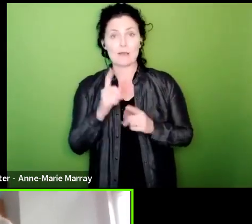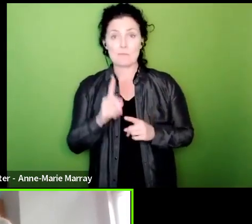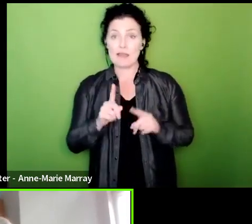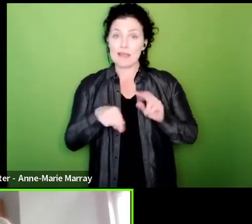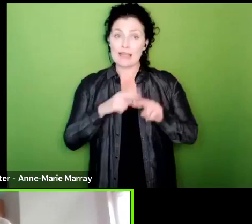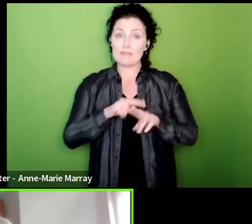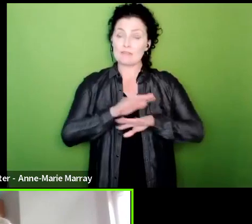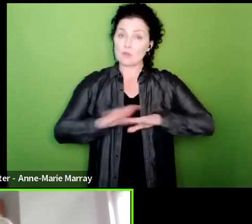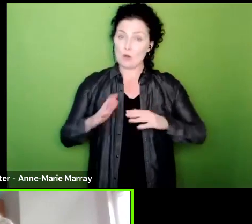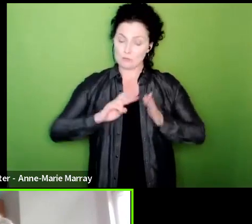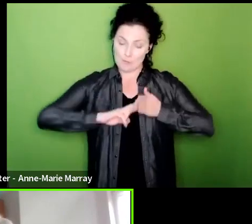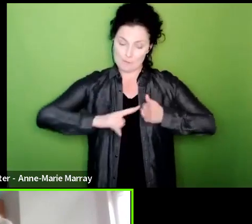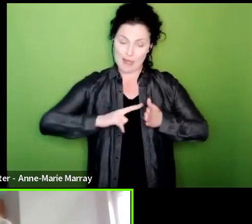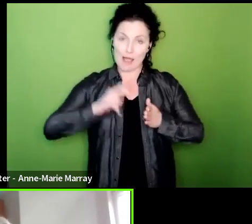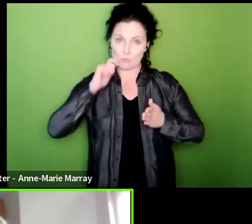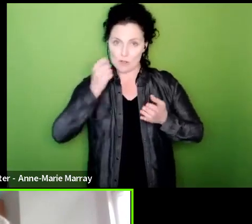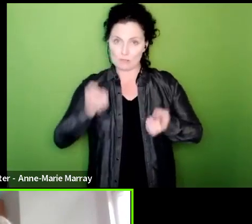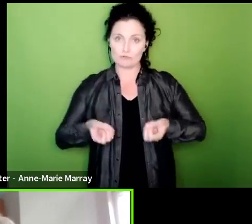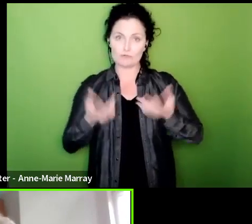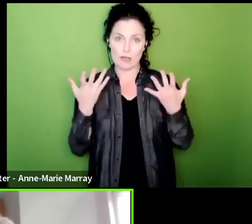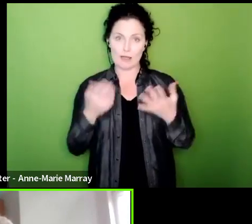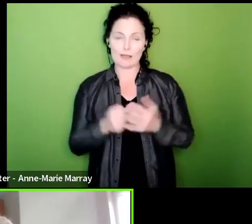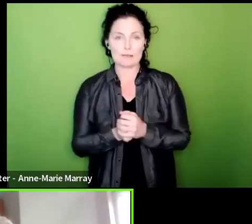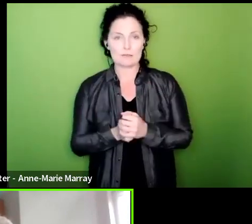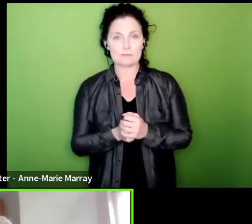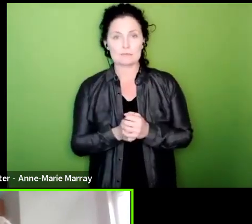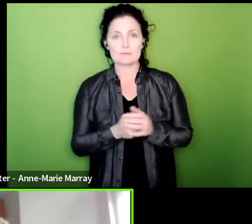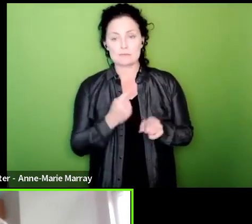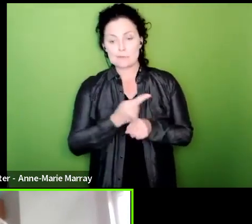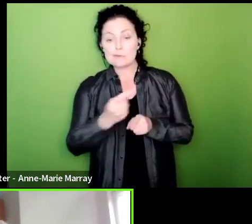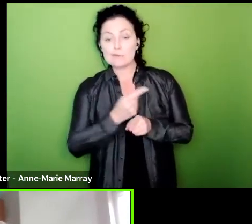the days and weeks ahead the real value of the work that our members do because when they stop